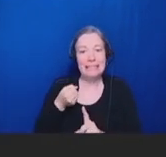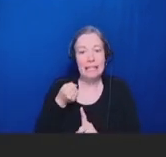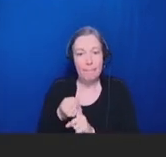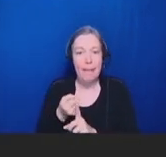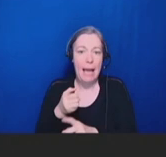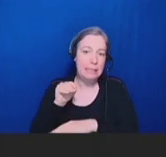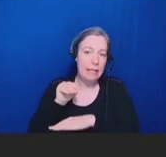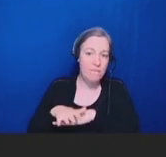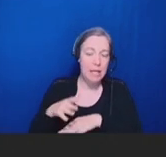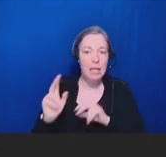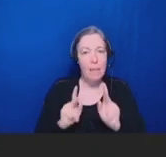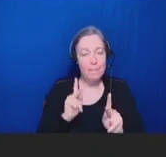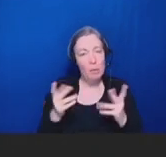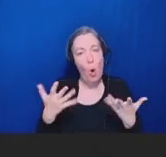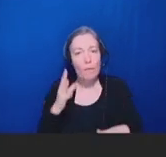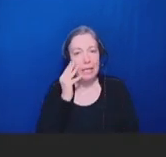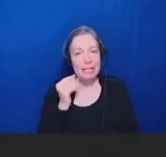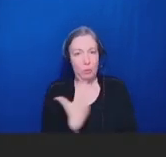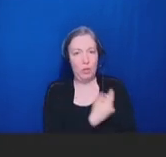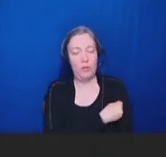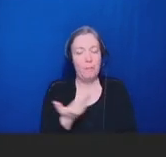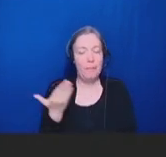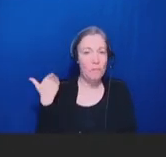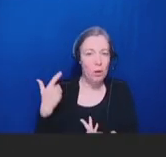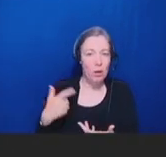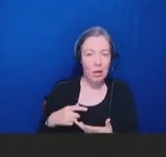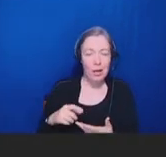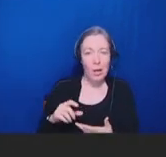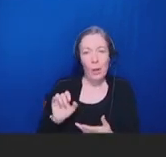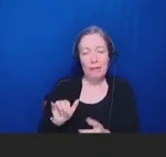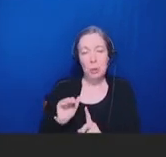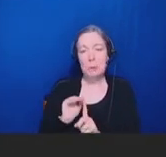need to nudge those people just a little bit to push them past that threshold back into